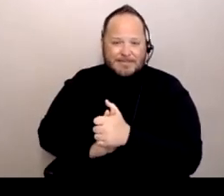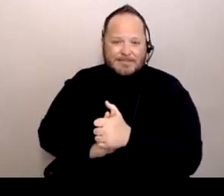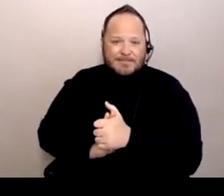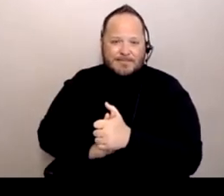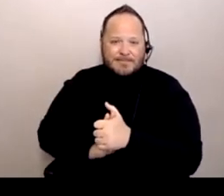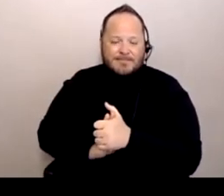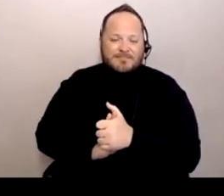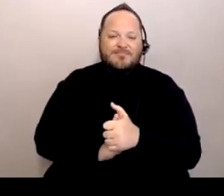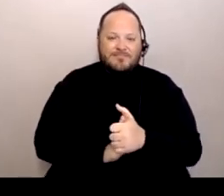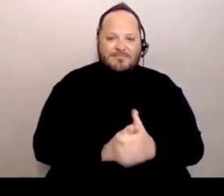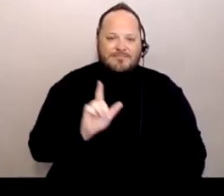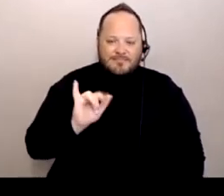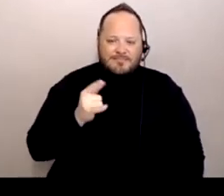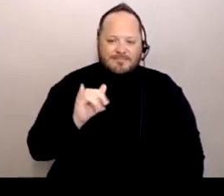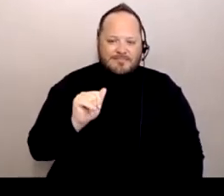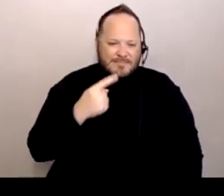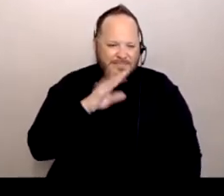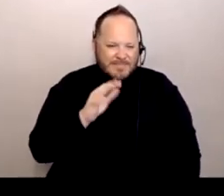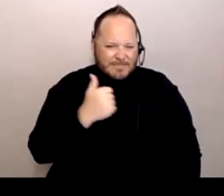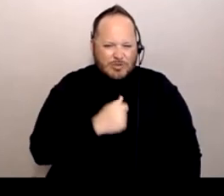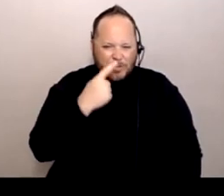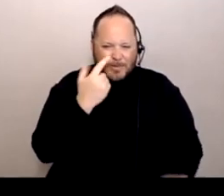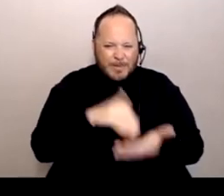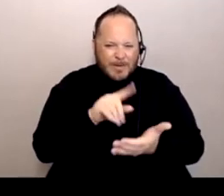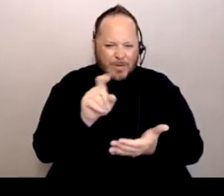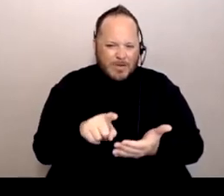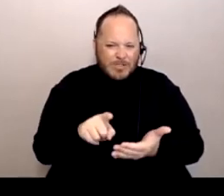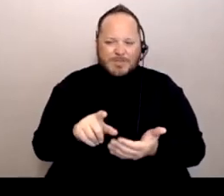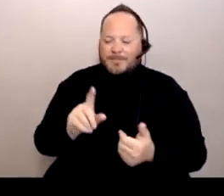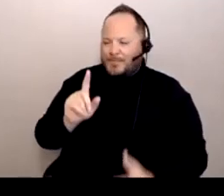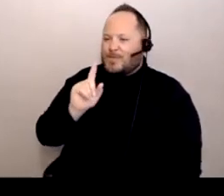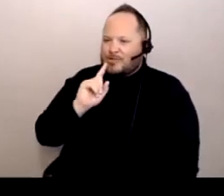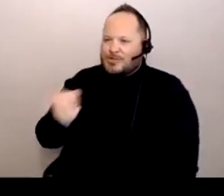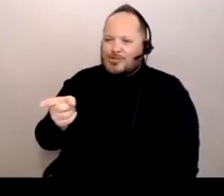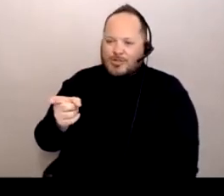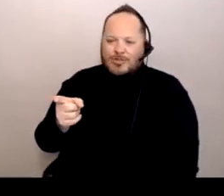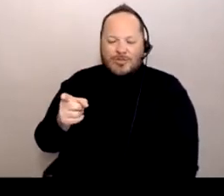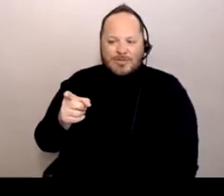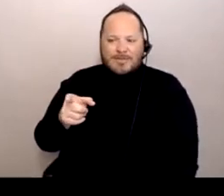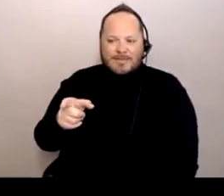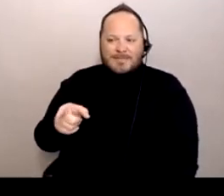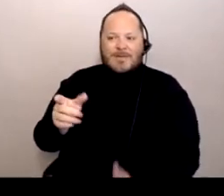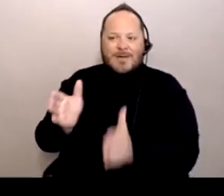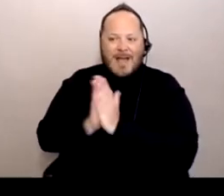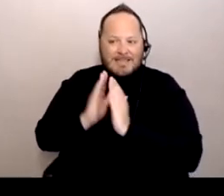[Ligia] I'm sorry, can you repeat the question? [Susan] Sure. They were asking if we have any resources